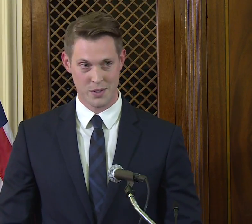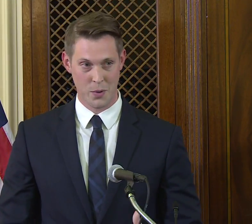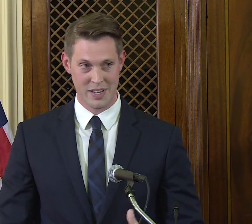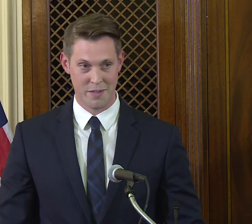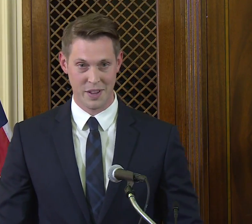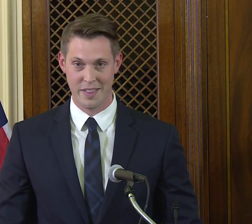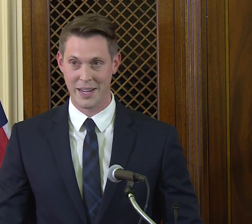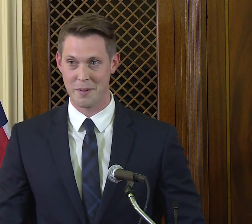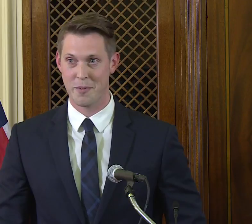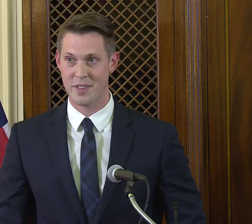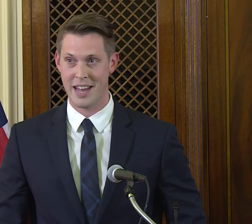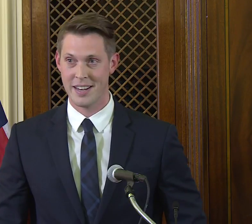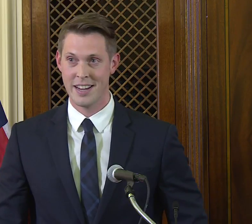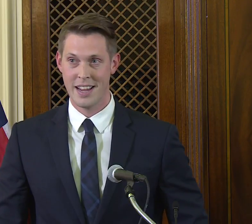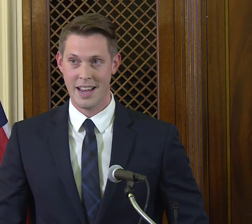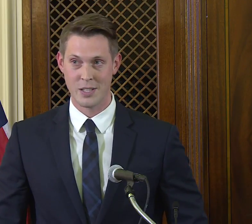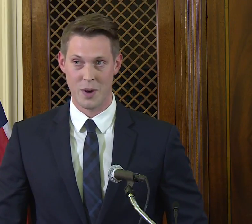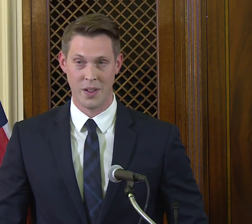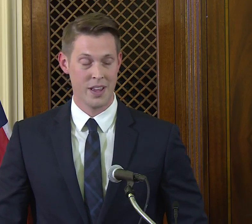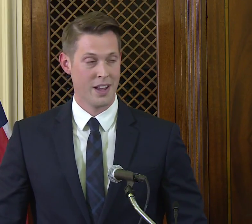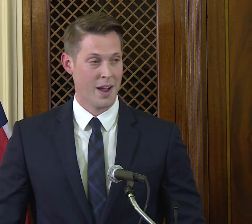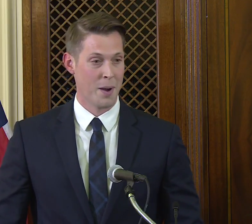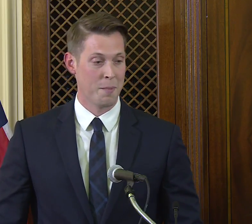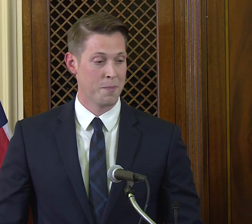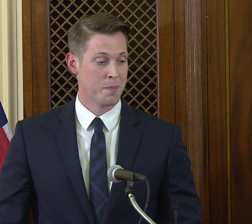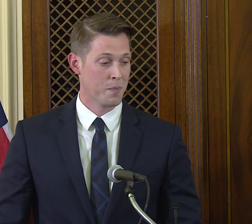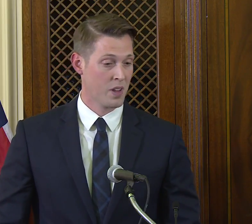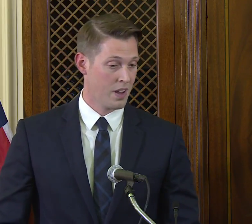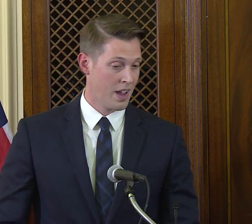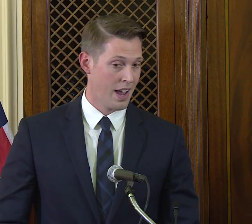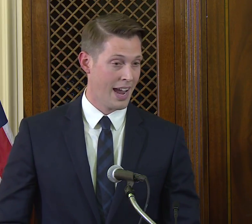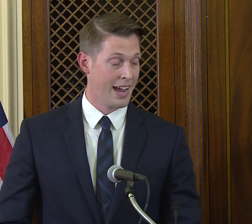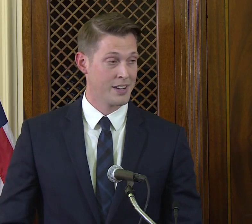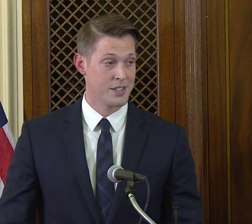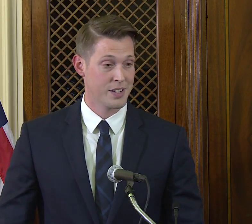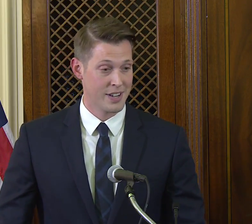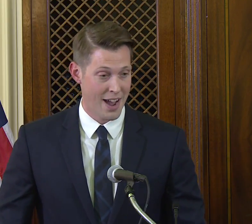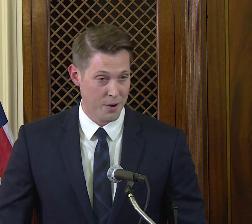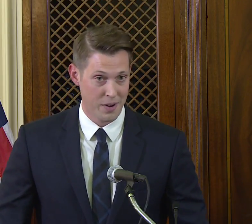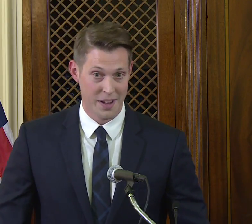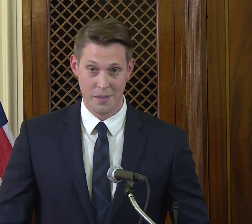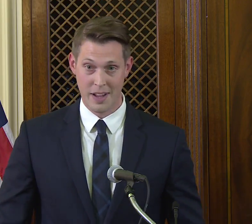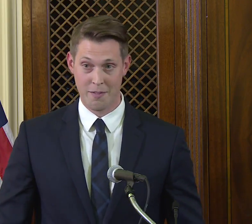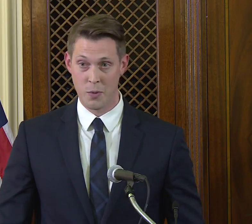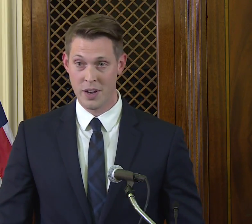So we definitely thank him for that as well, and now everyone